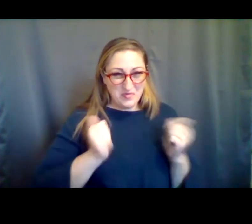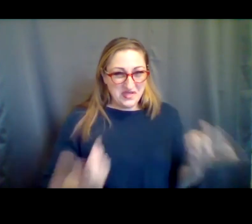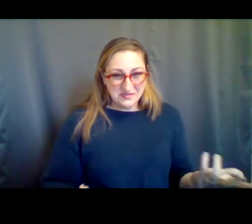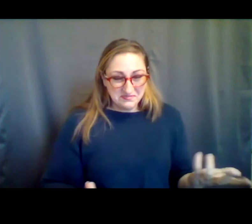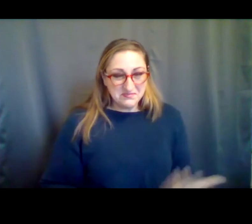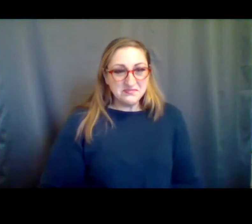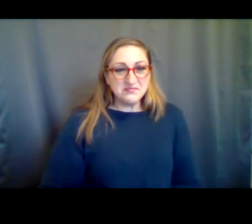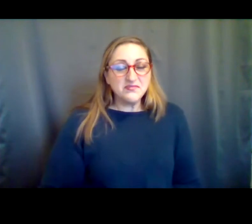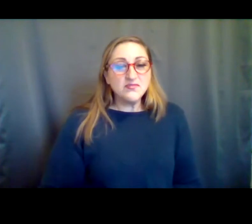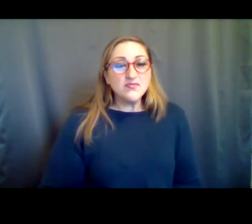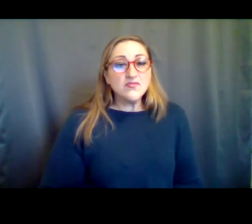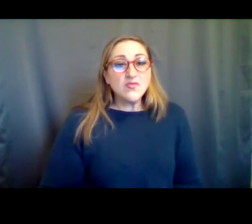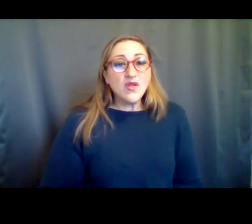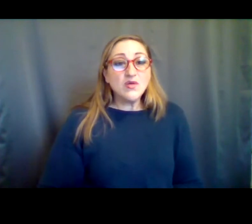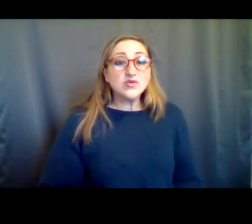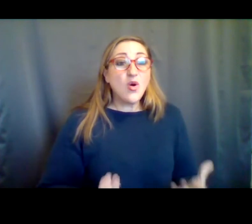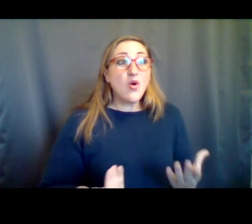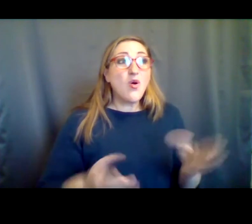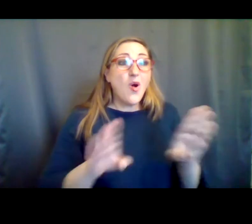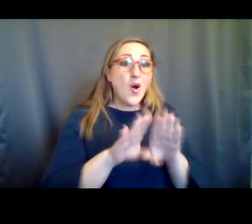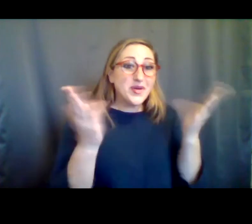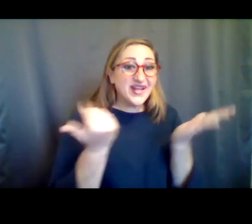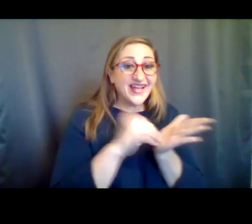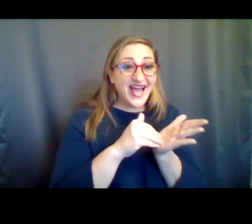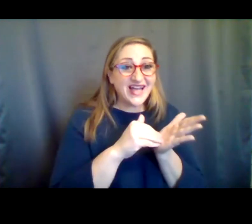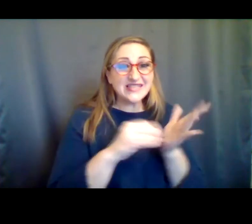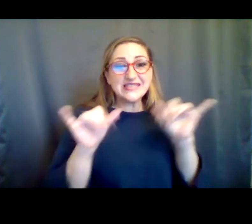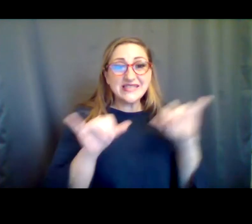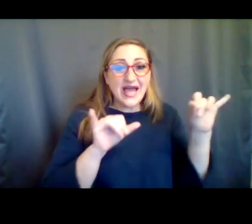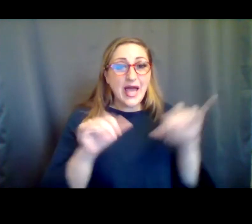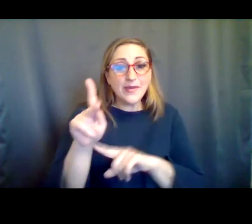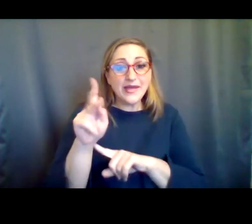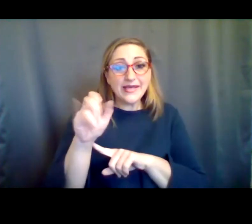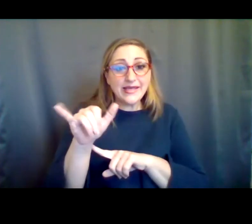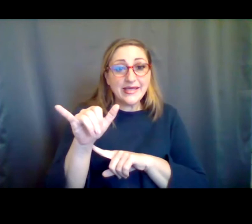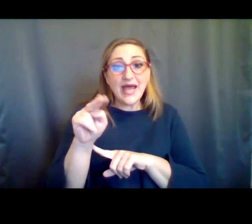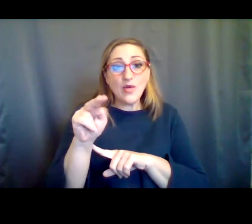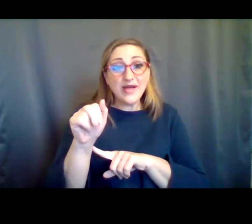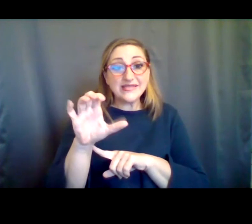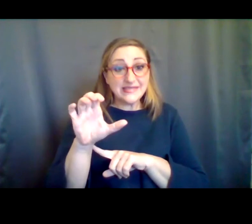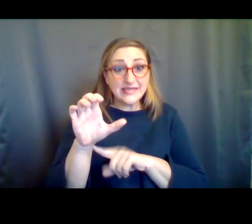ing, which doesn't work for live performance. Things right now seem to be stable. We are under the